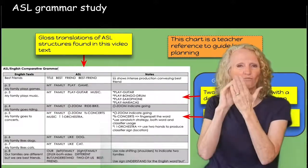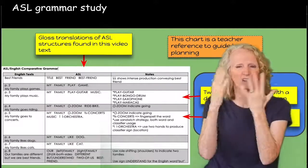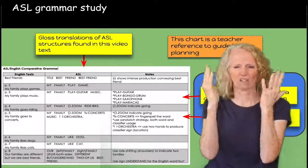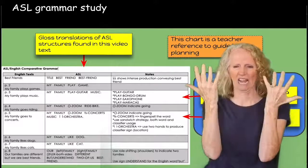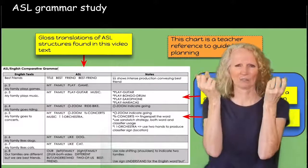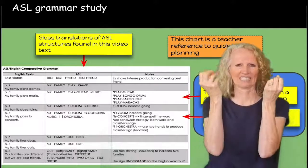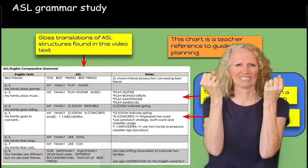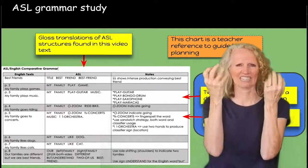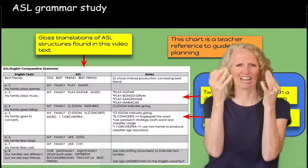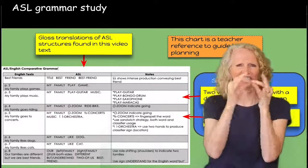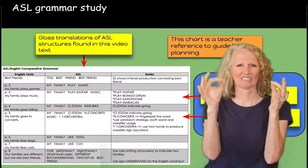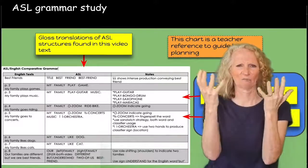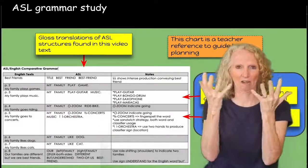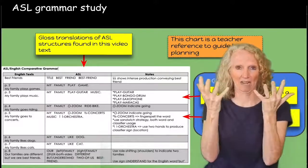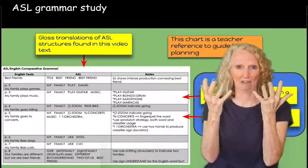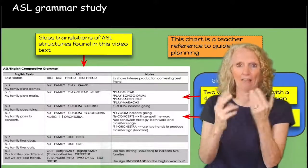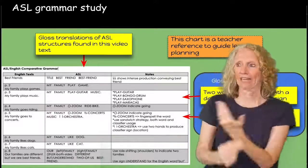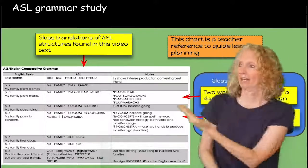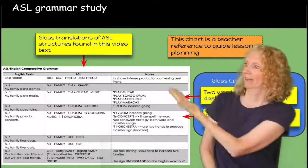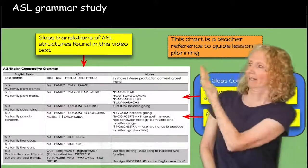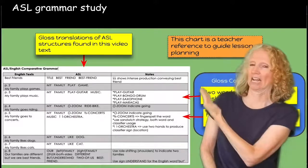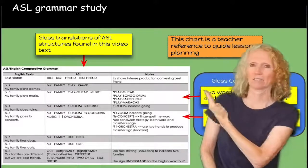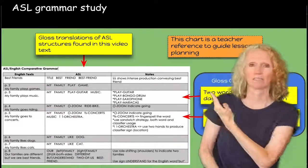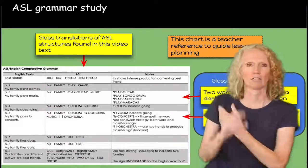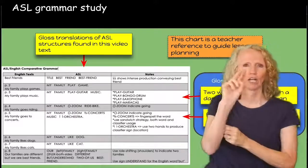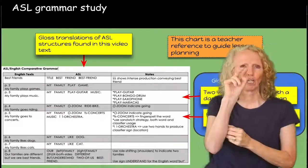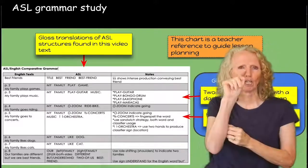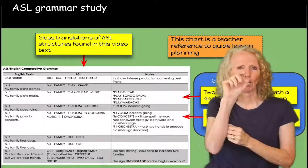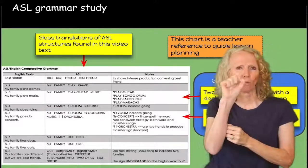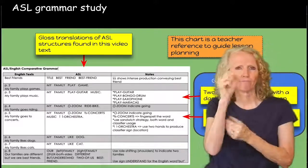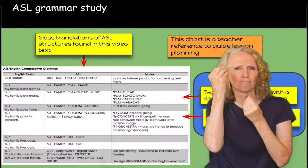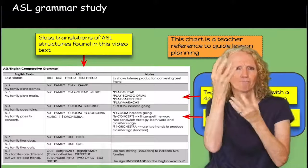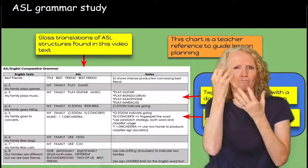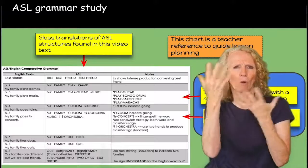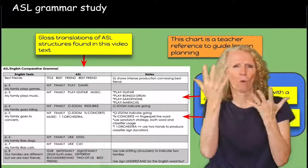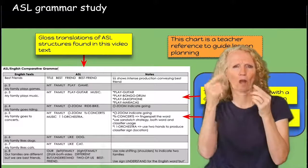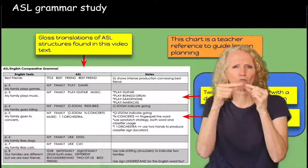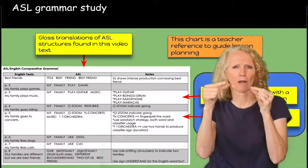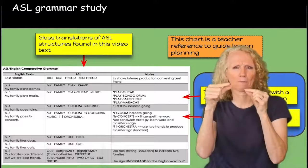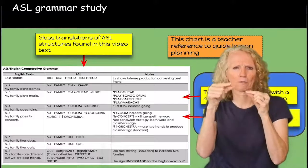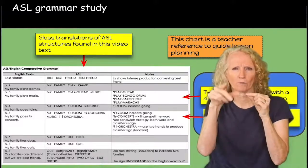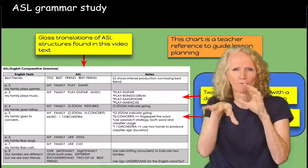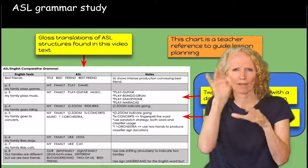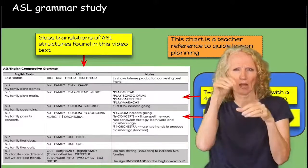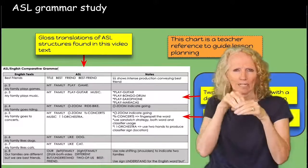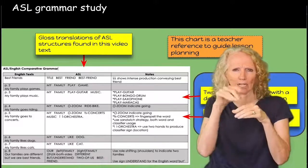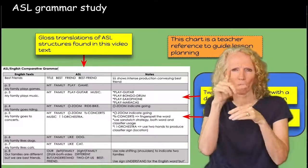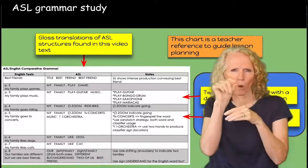written in clause how this information is signed the third column are the notes the